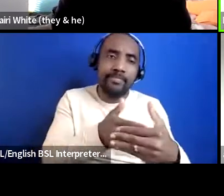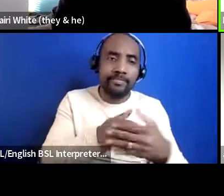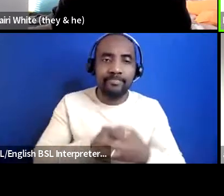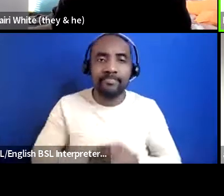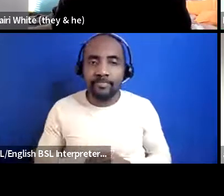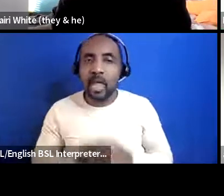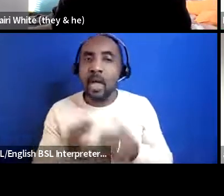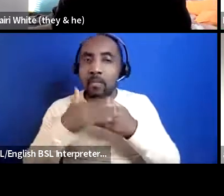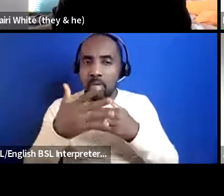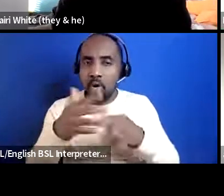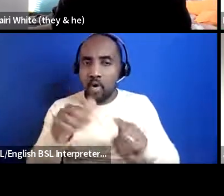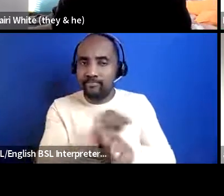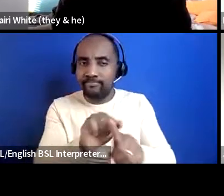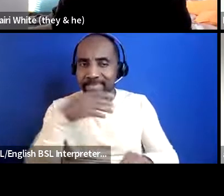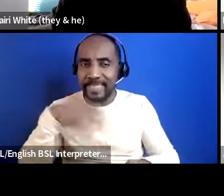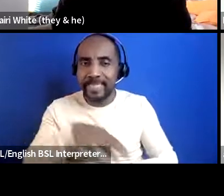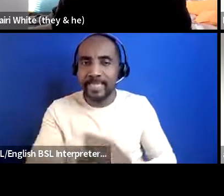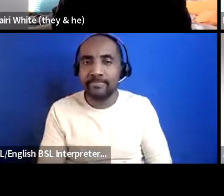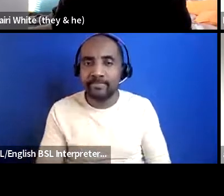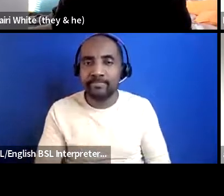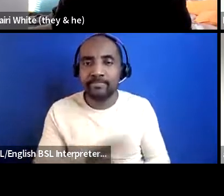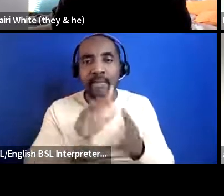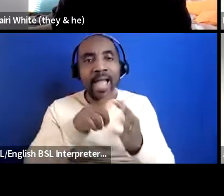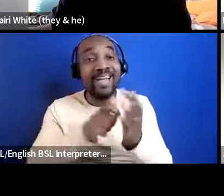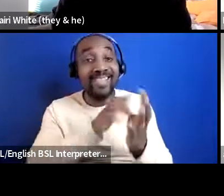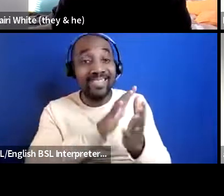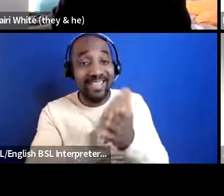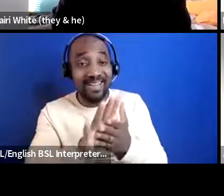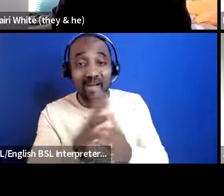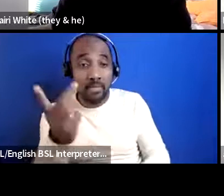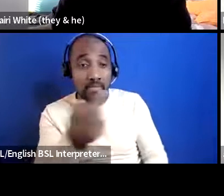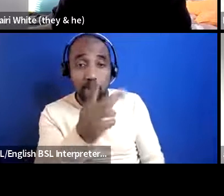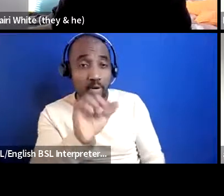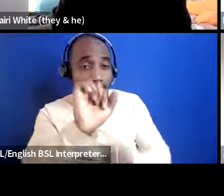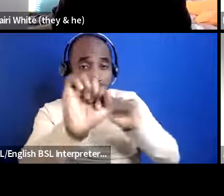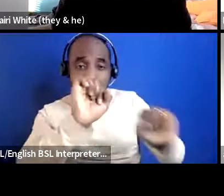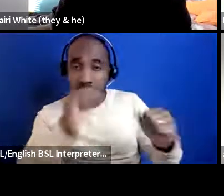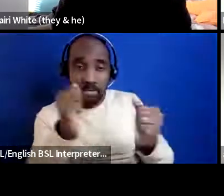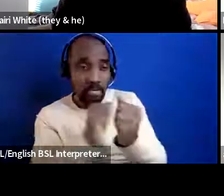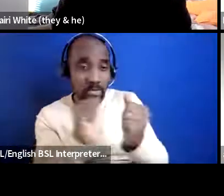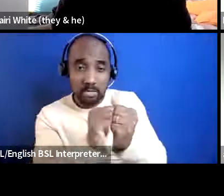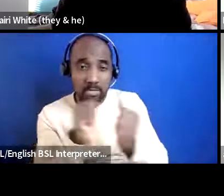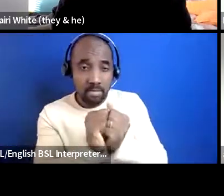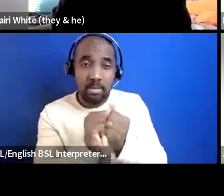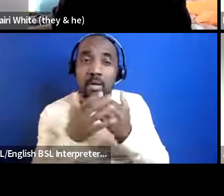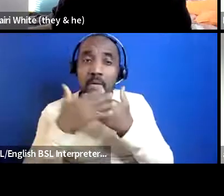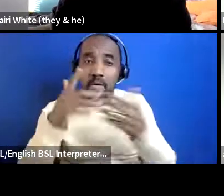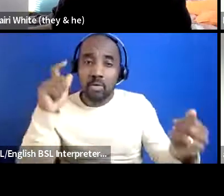yes i agree with them are they still a long way to go but i think for for for me it would be good